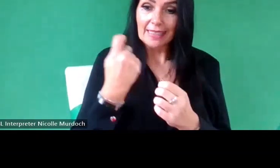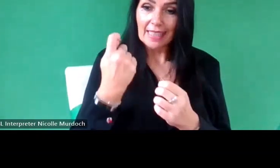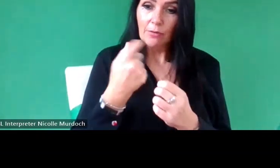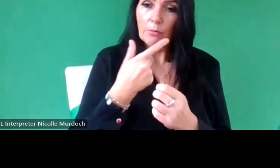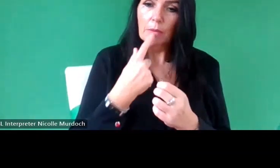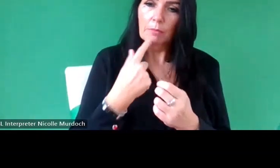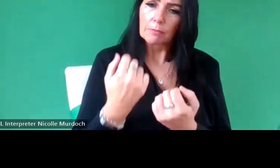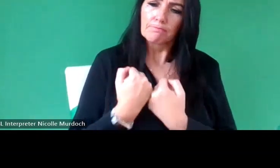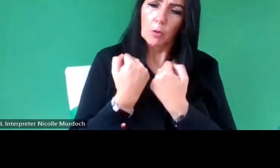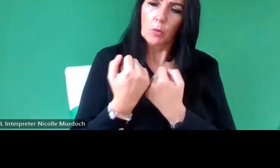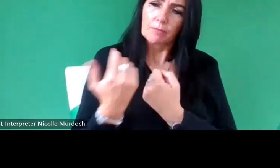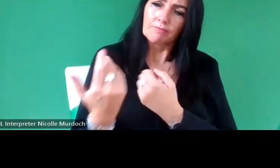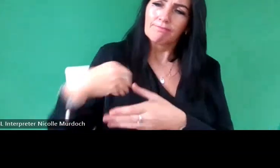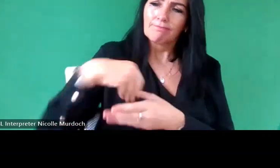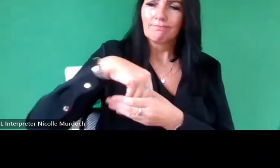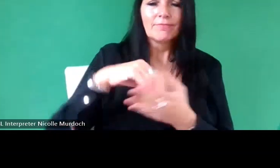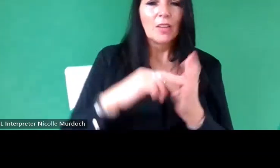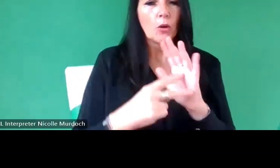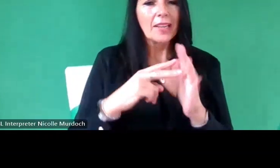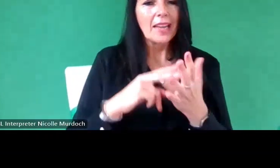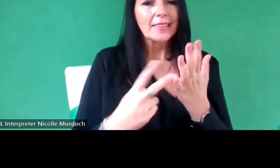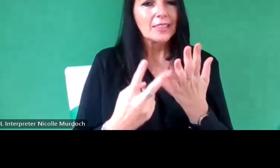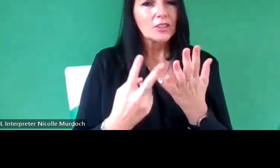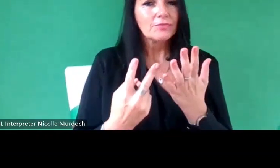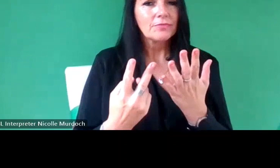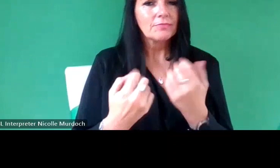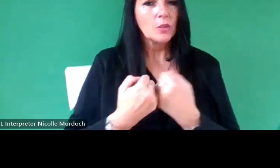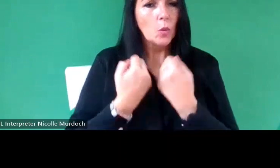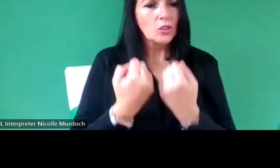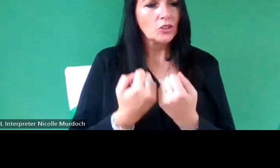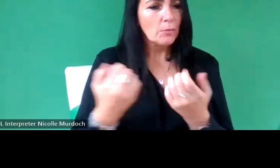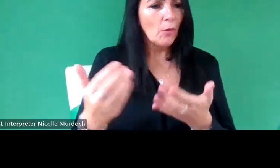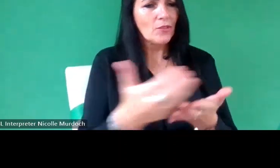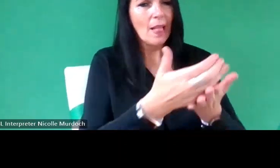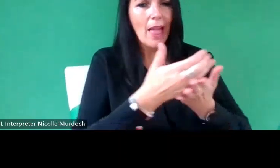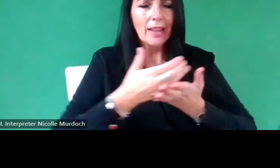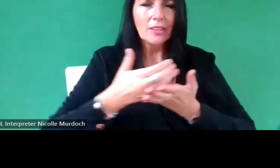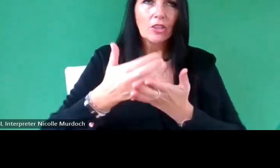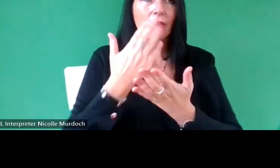what the organization does or and or ownership of the collections is when they feel that's when